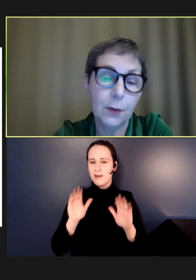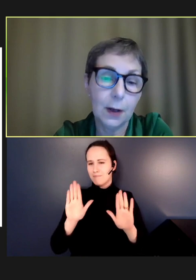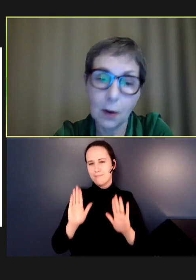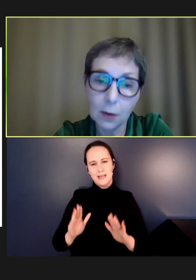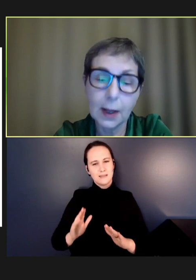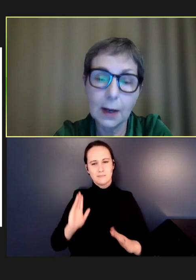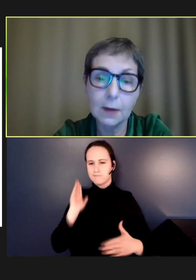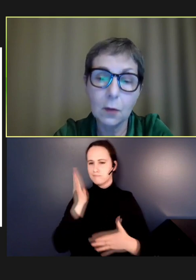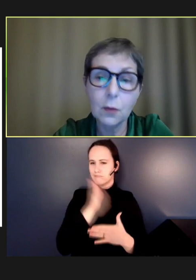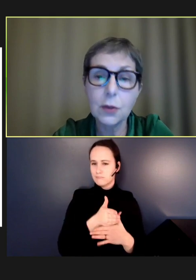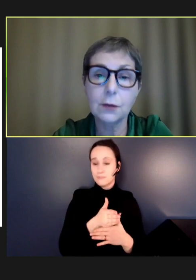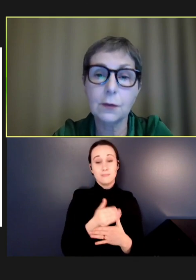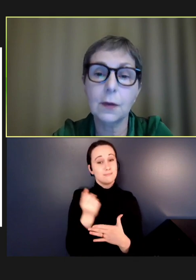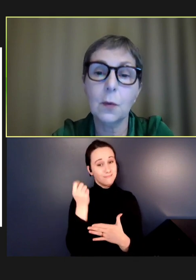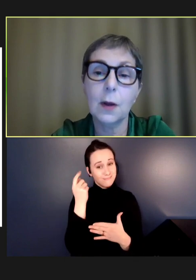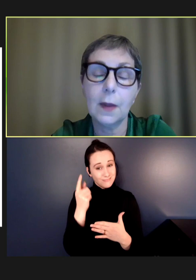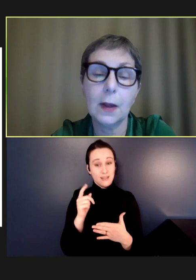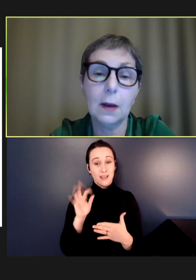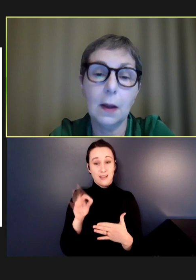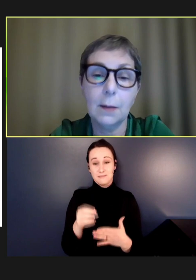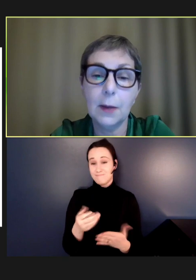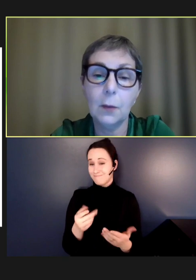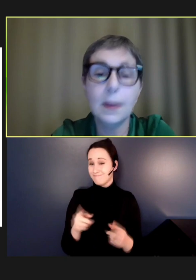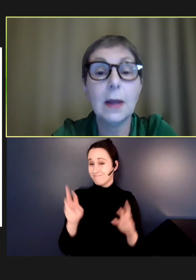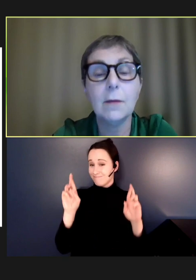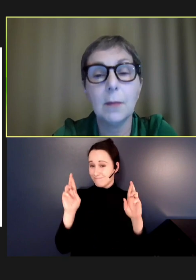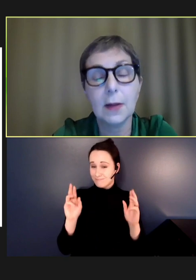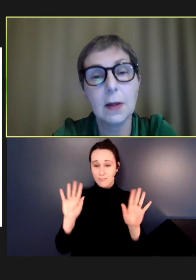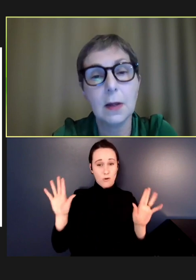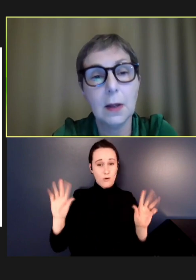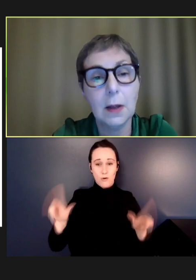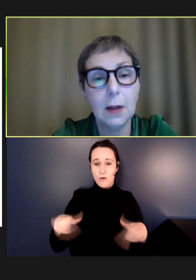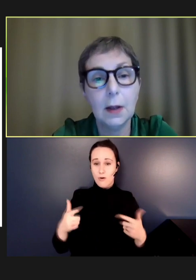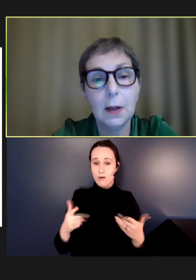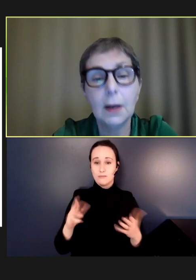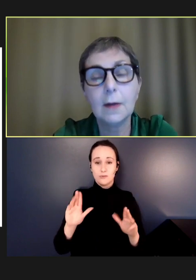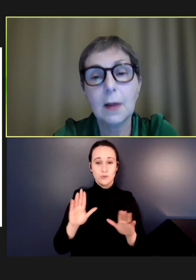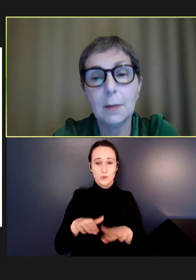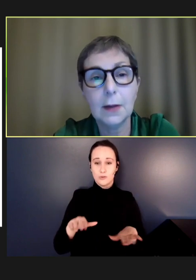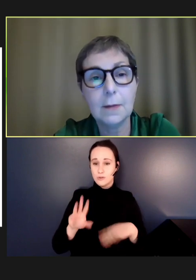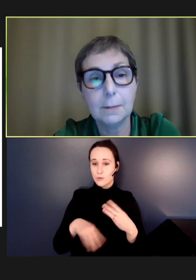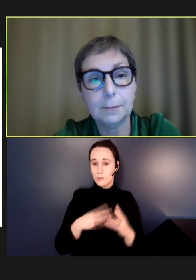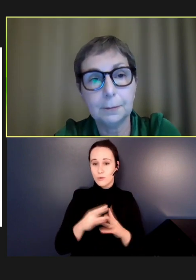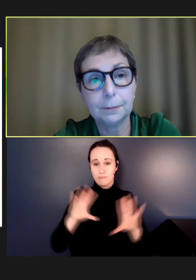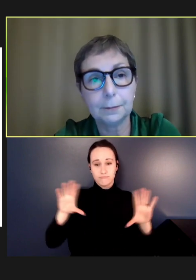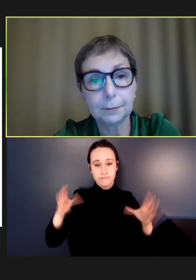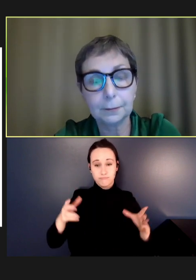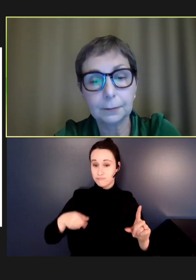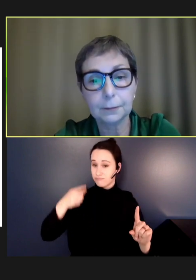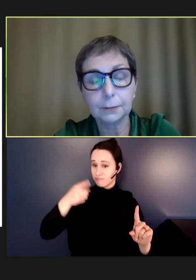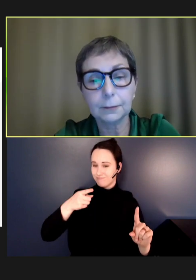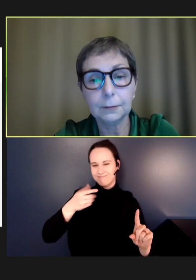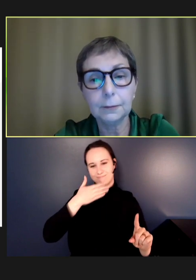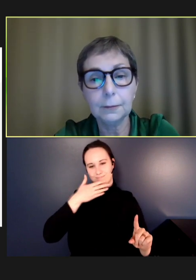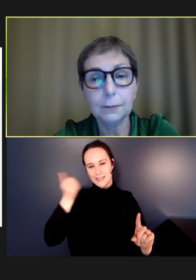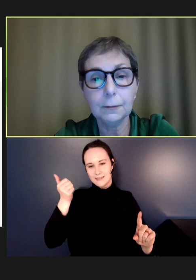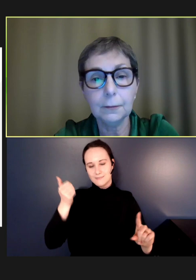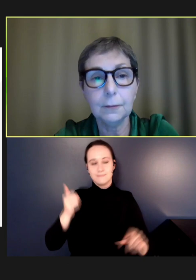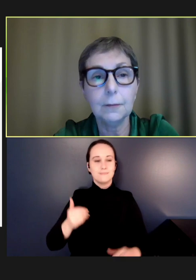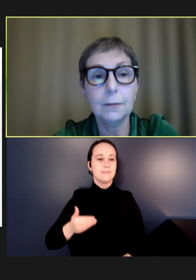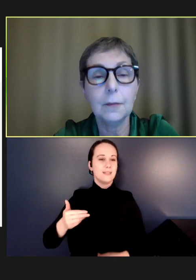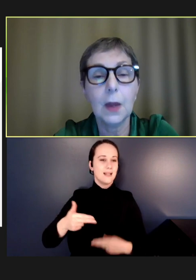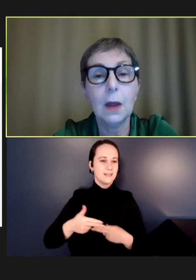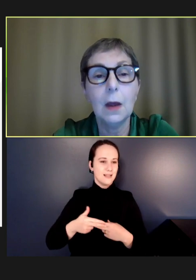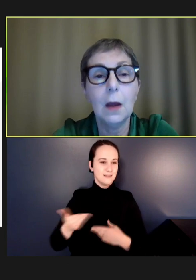we can only get it to all children in the world, then it would be even better. Next slide, please.